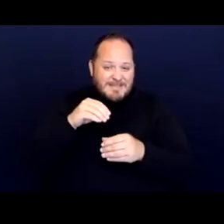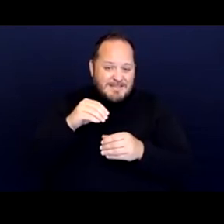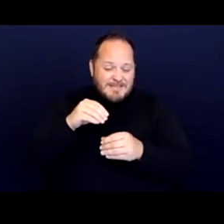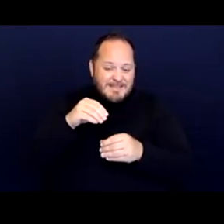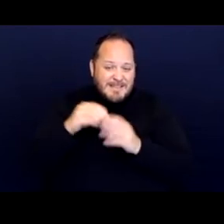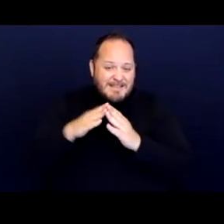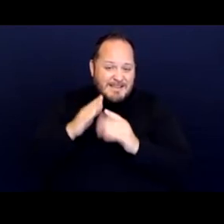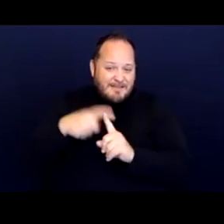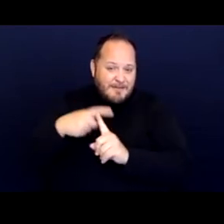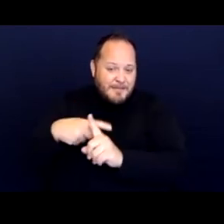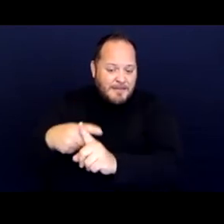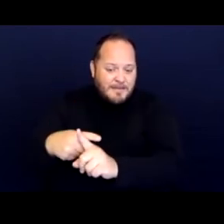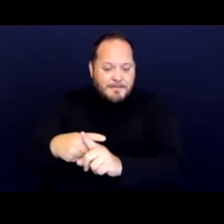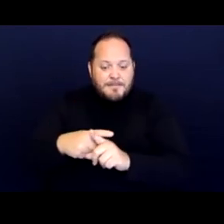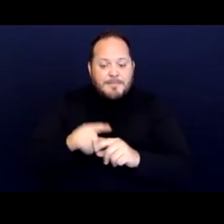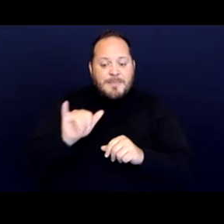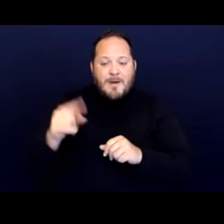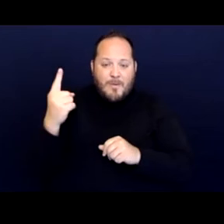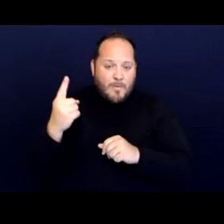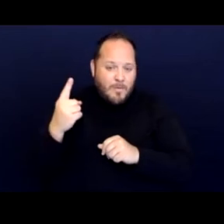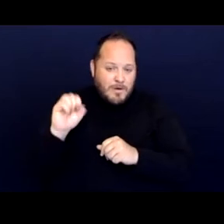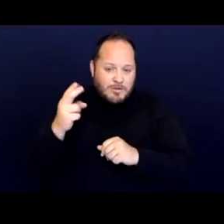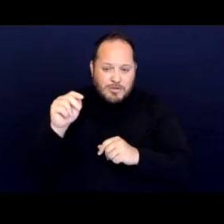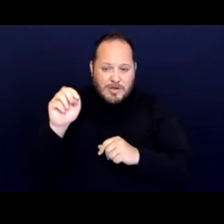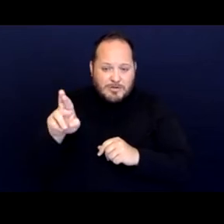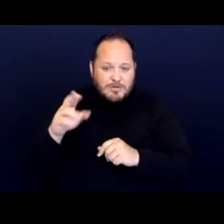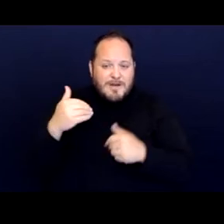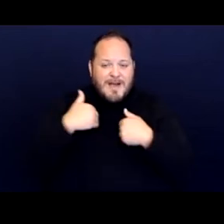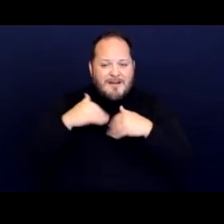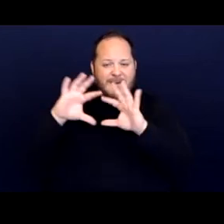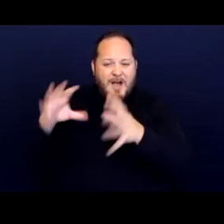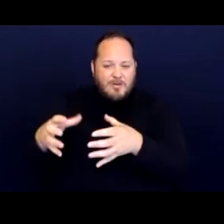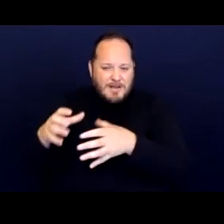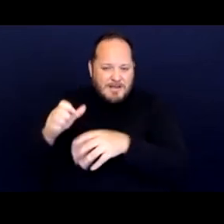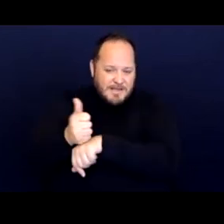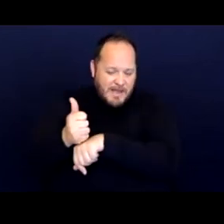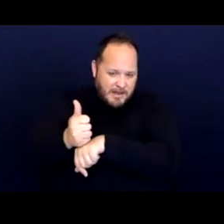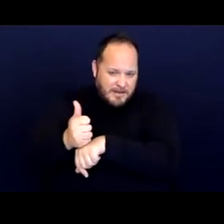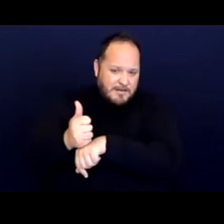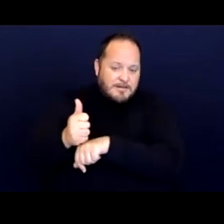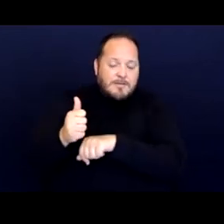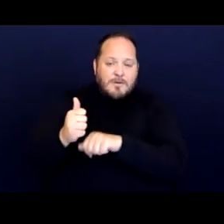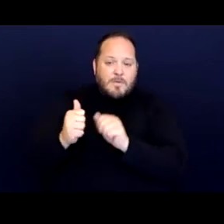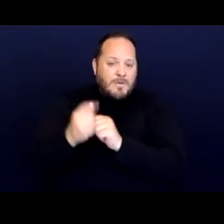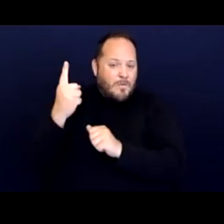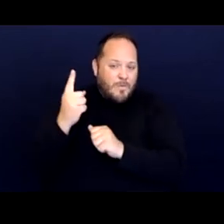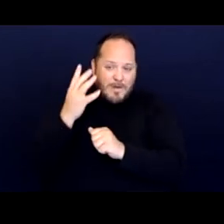The single shelter is, has a congregate setting with one single sleeping room with 45